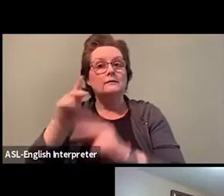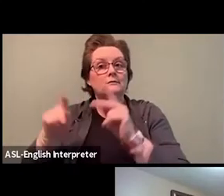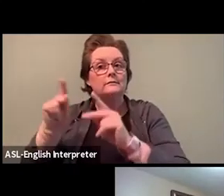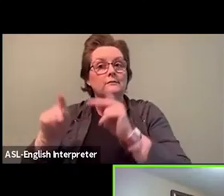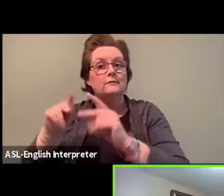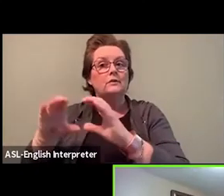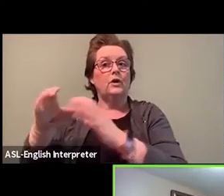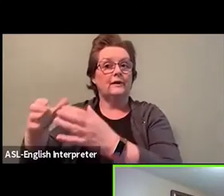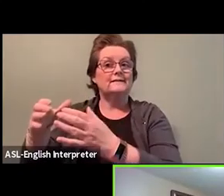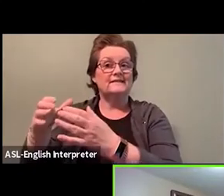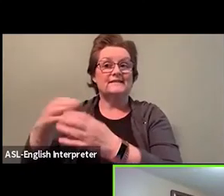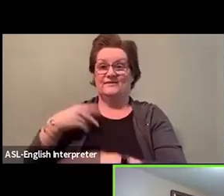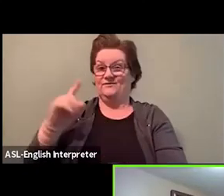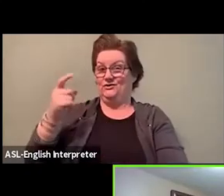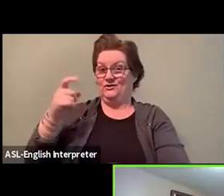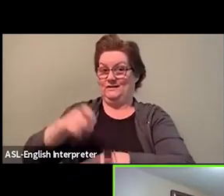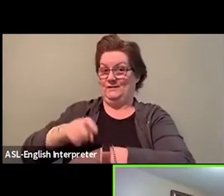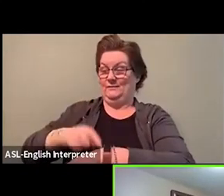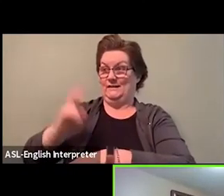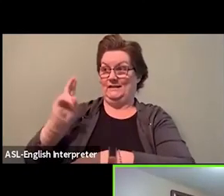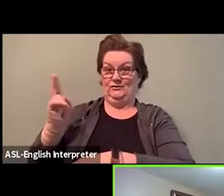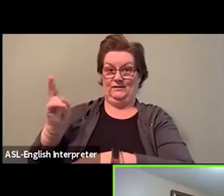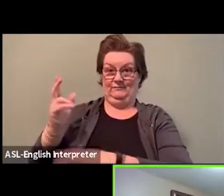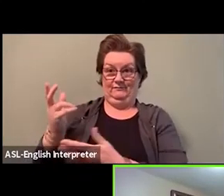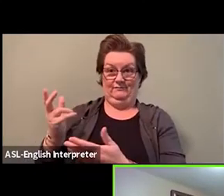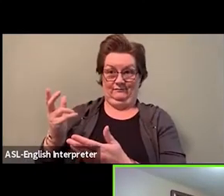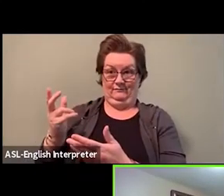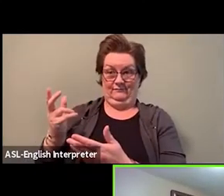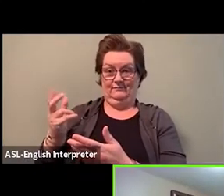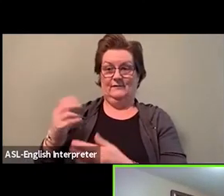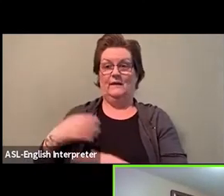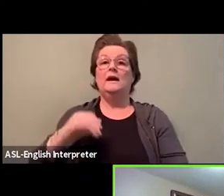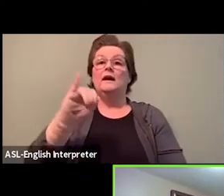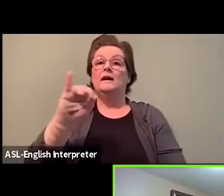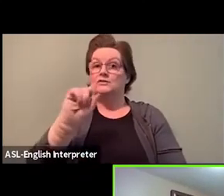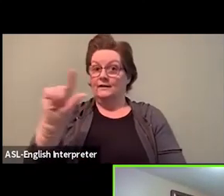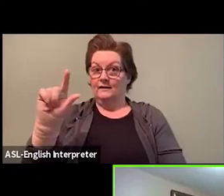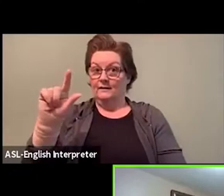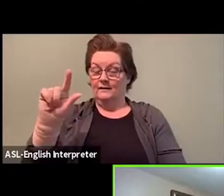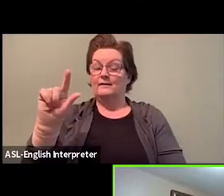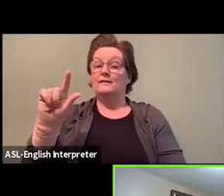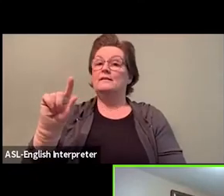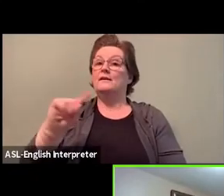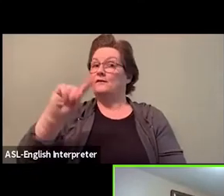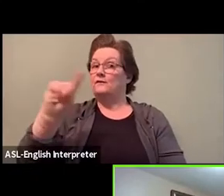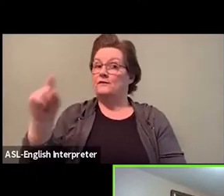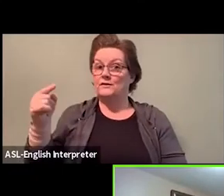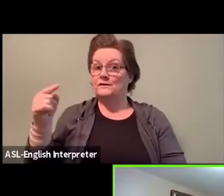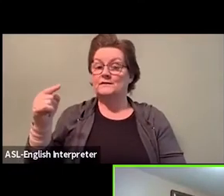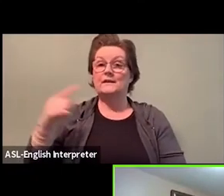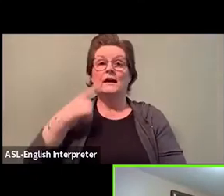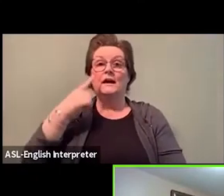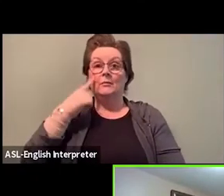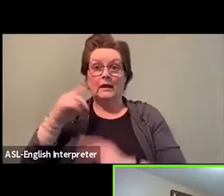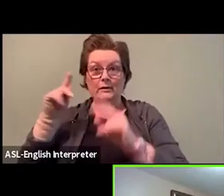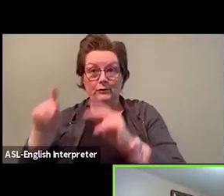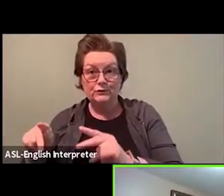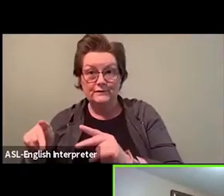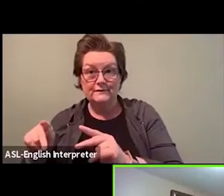Thank you, Veriline, and Jill is also the first queer and black person to sit on the Ontario Legislature.